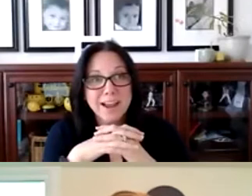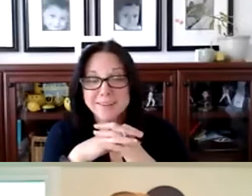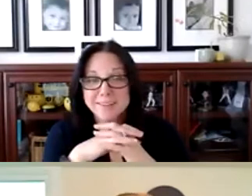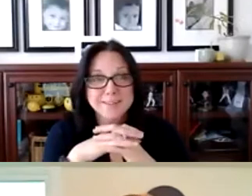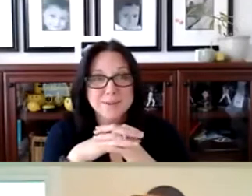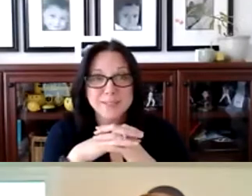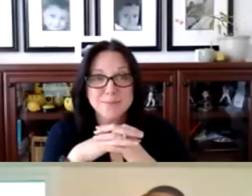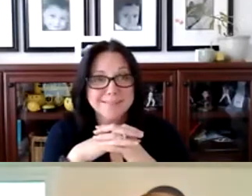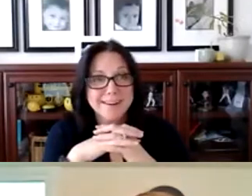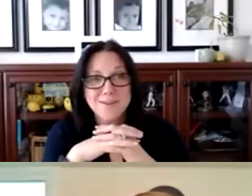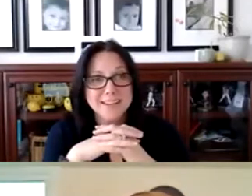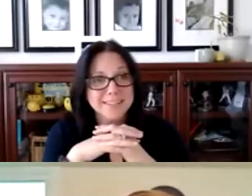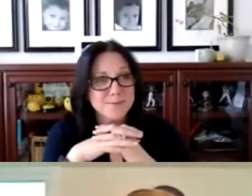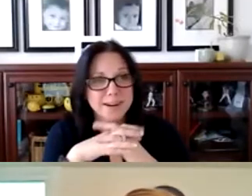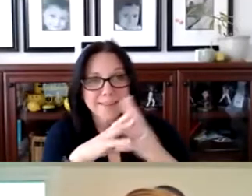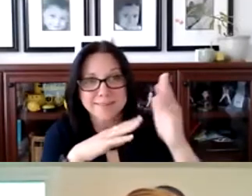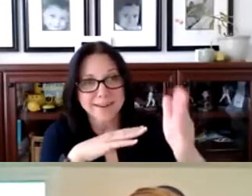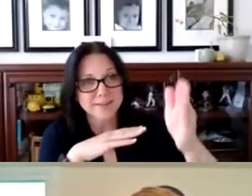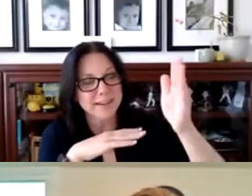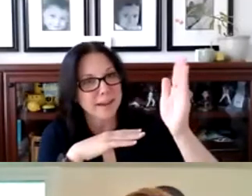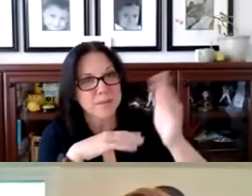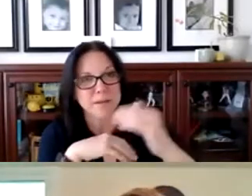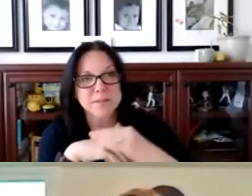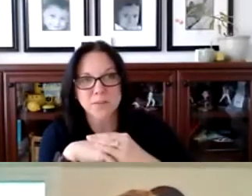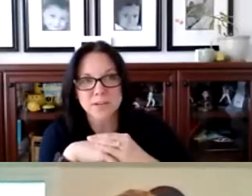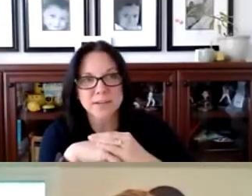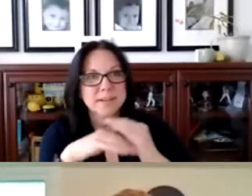and it doesn't always work. Not all kids are ready to kind of say nap times at 3